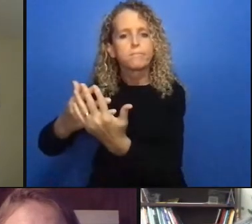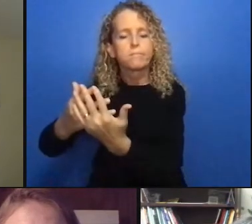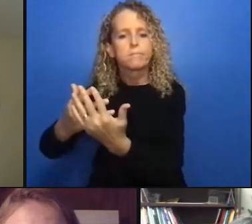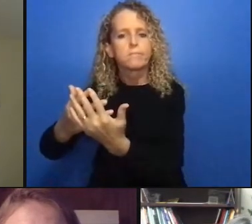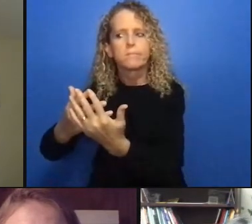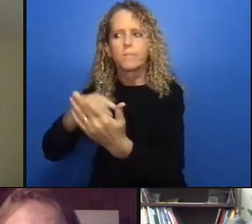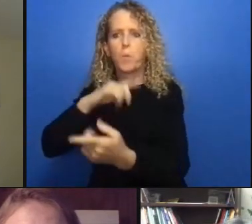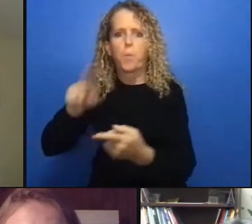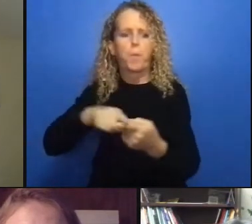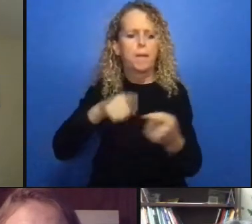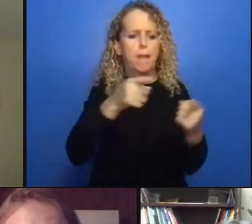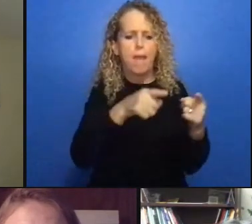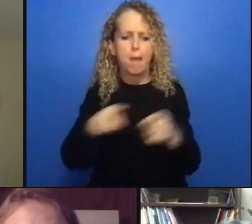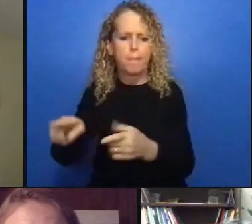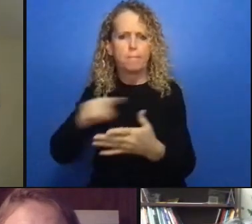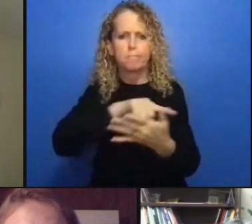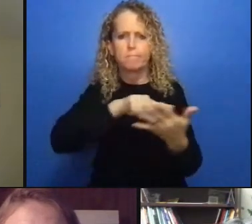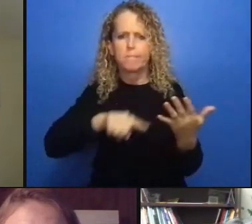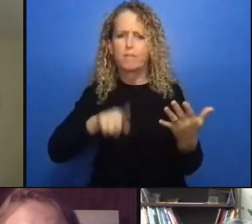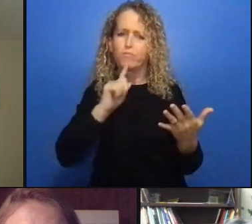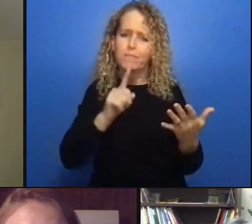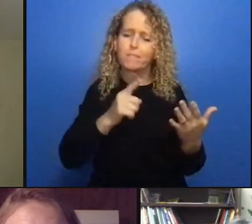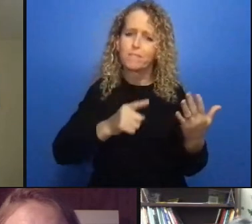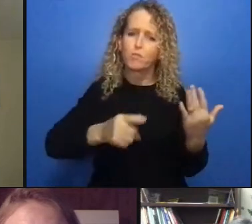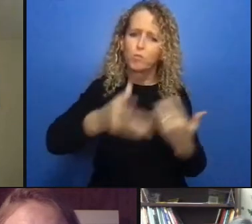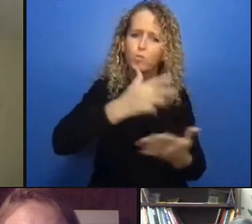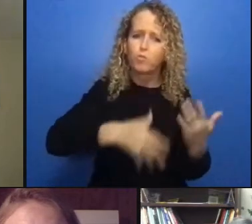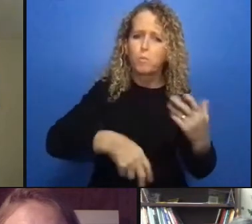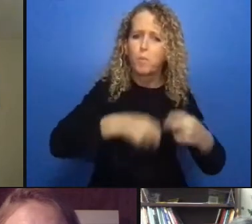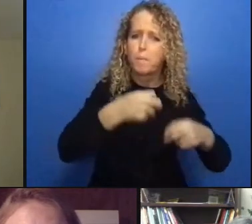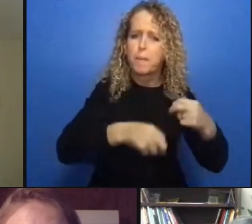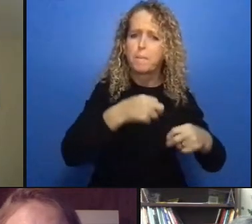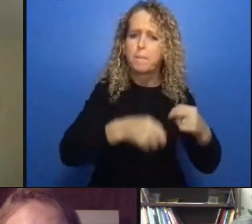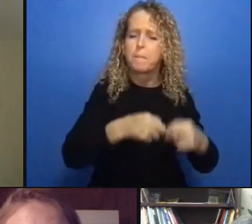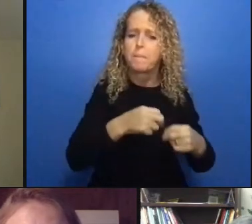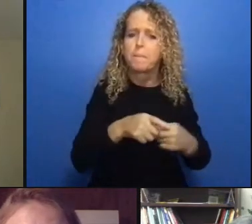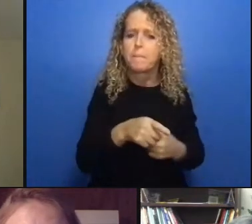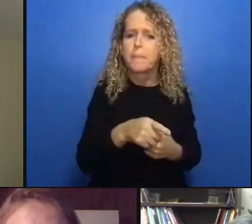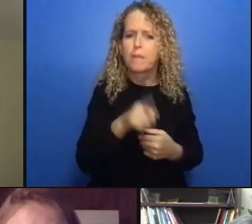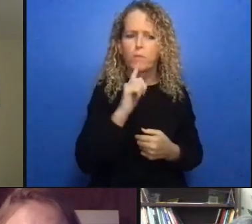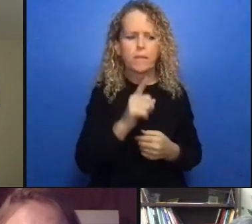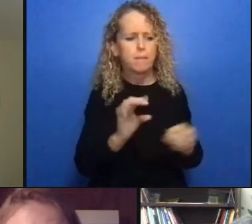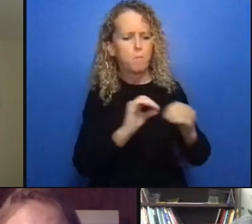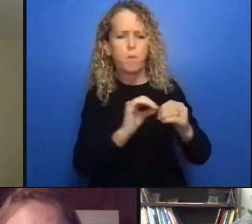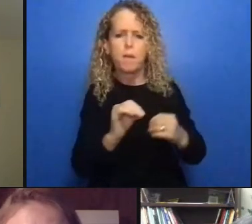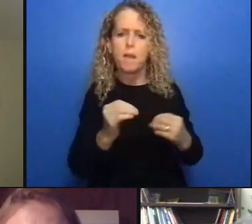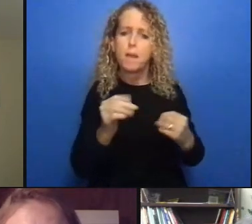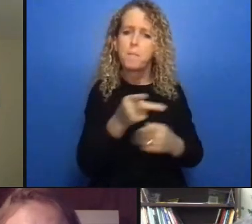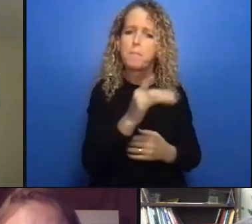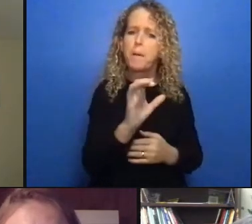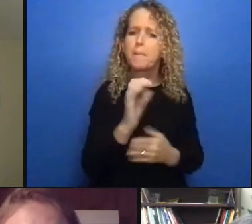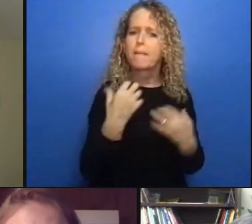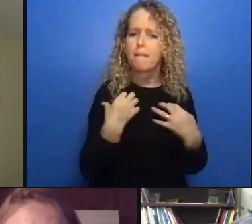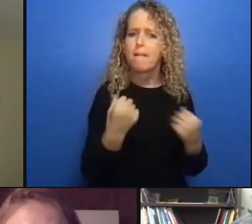one of the issues with this is that it it starts with policing right so even though and we've